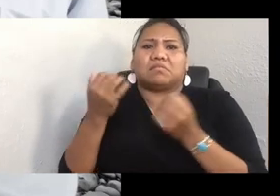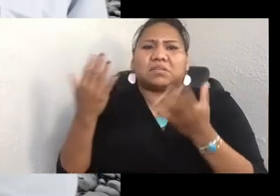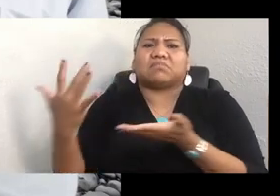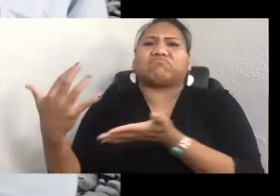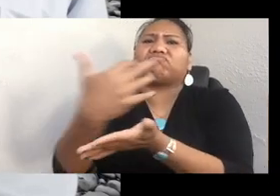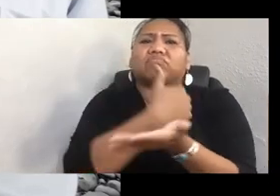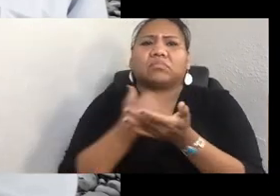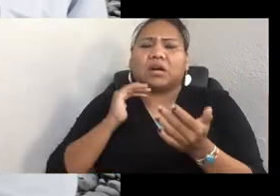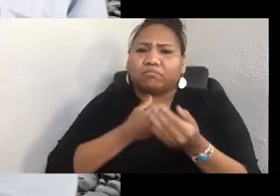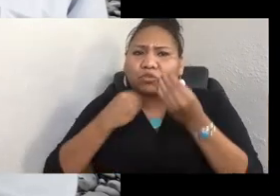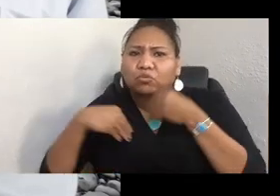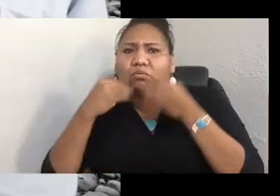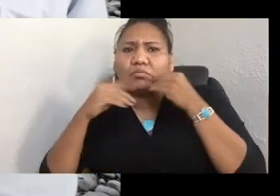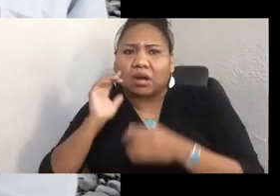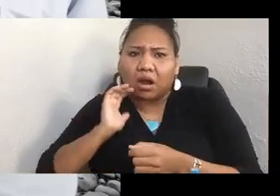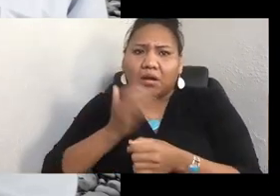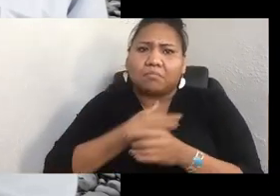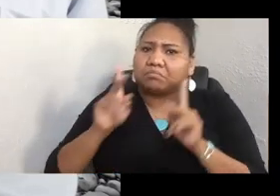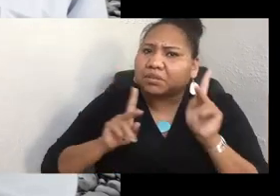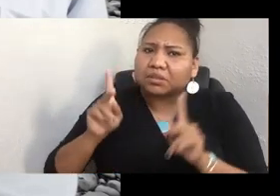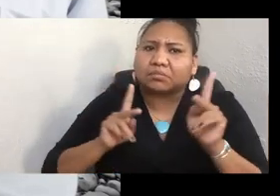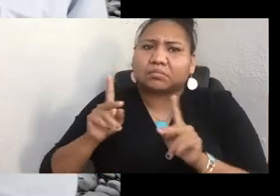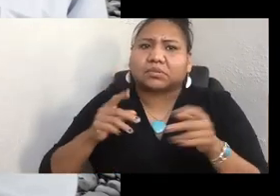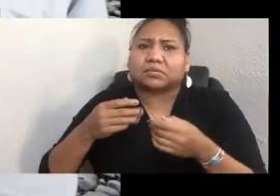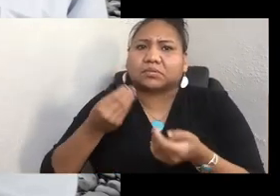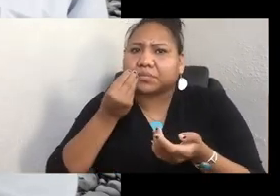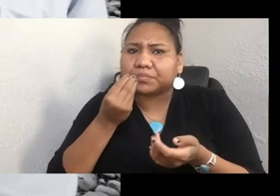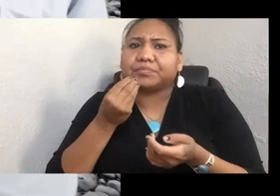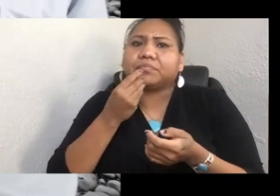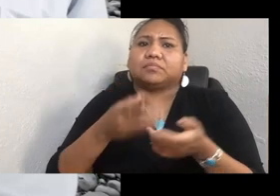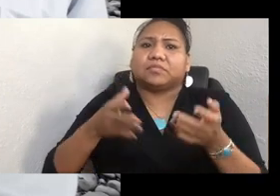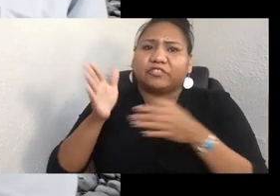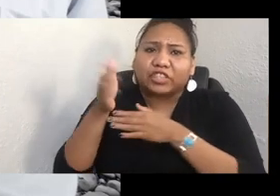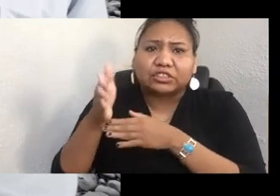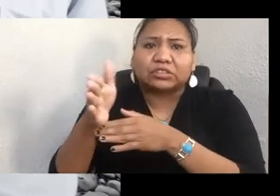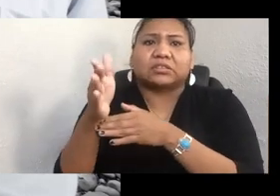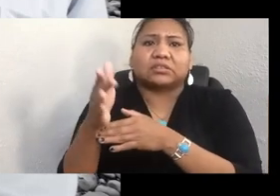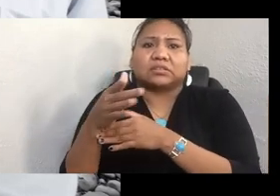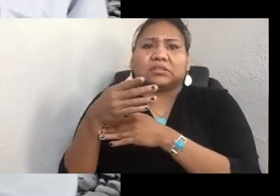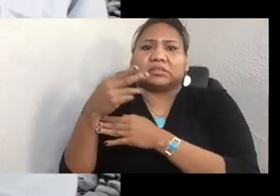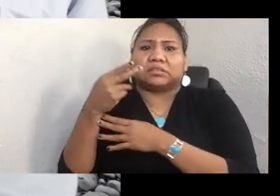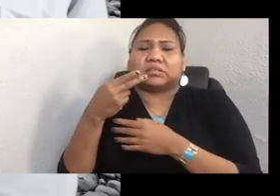We gather the salmon, the fish, the herring. The fishing there is not only the fishery